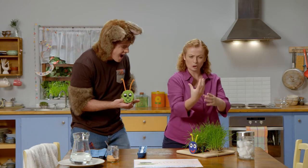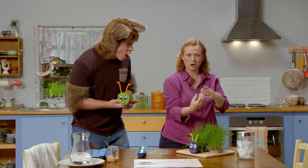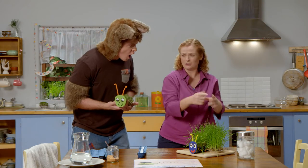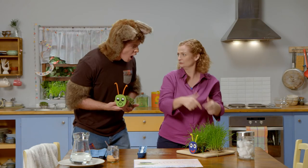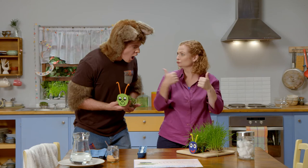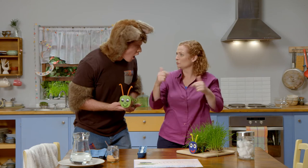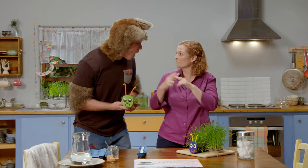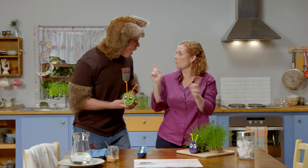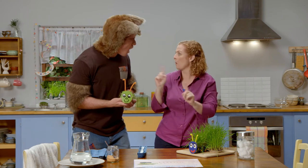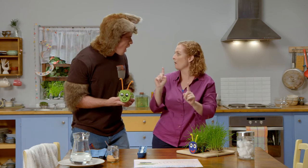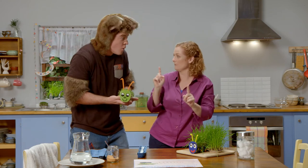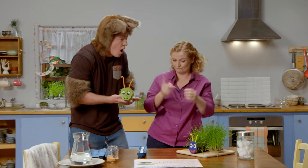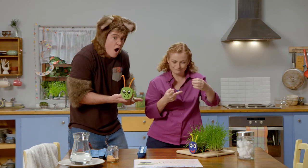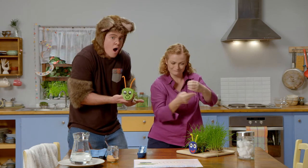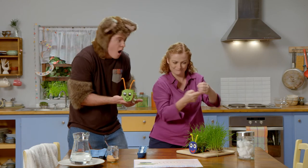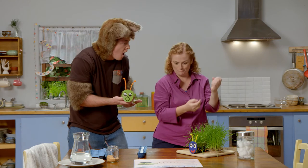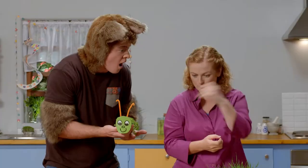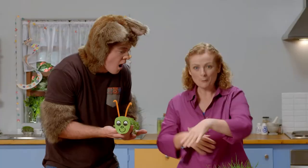These are great for putting into a salad and eating.